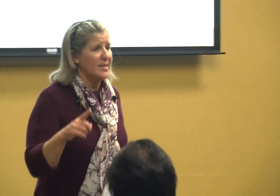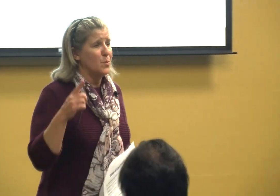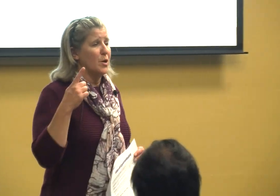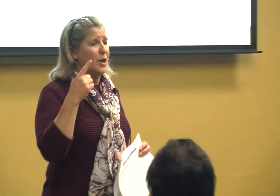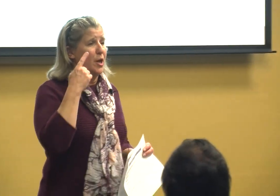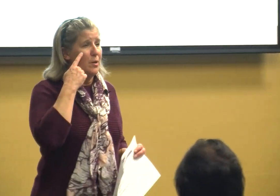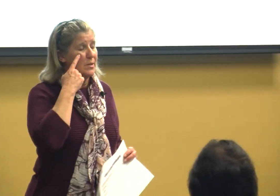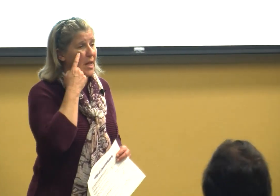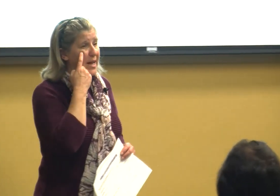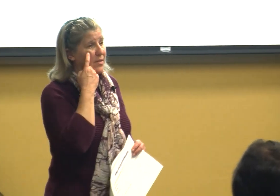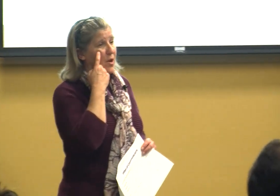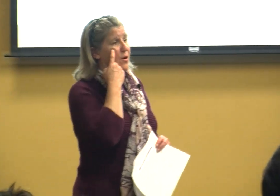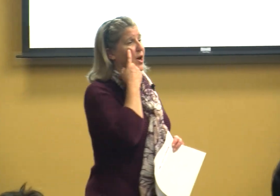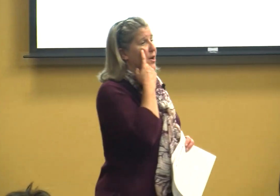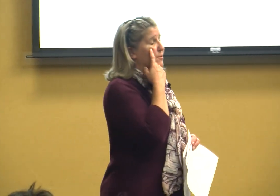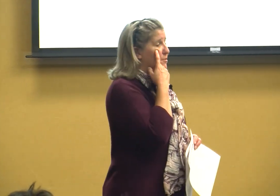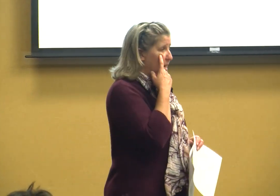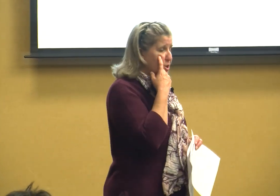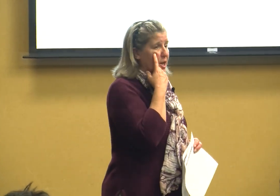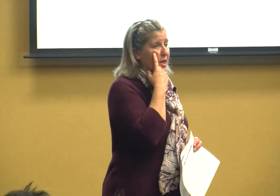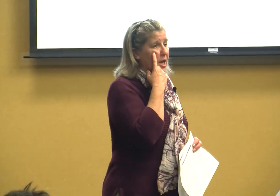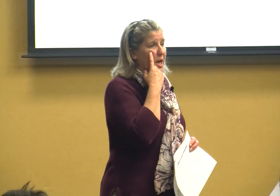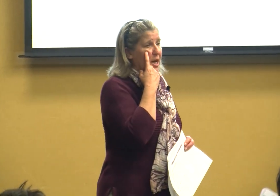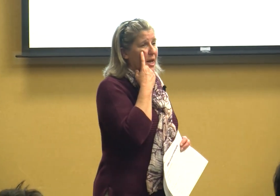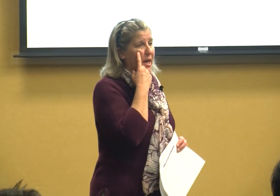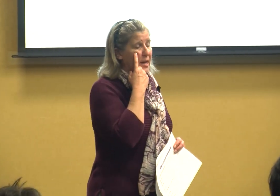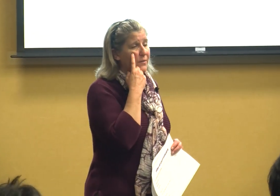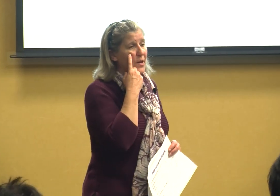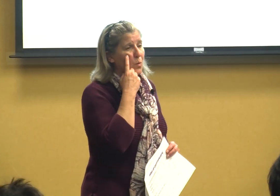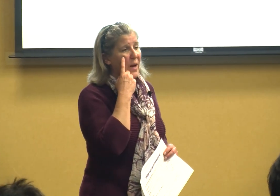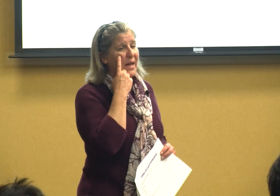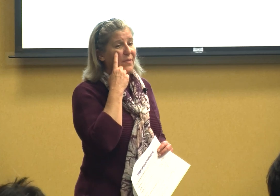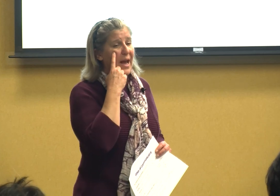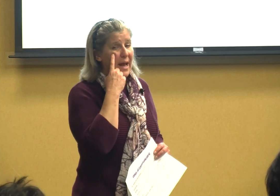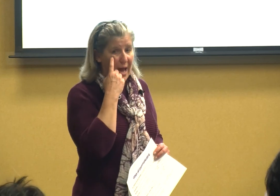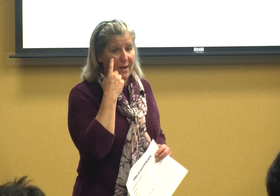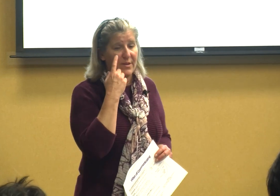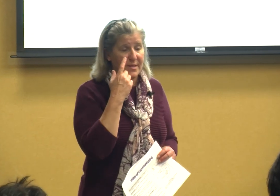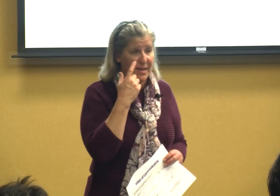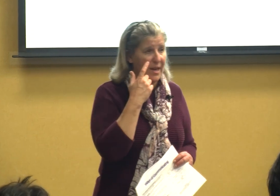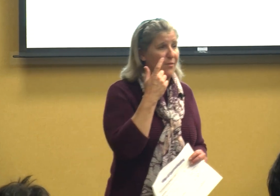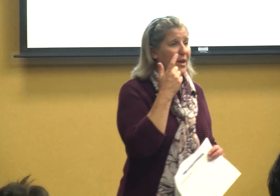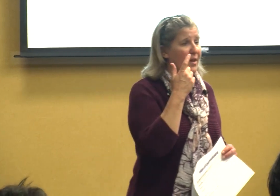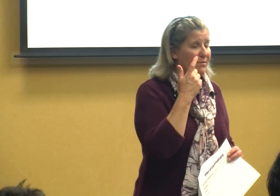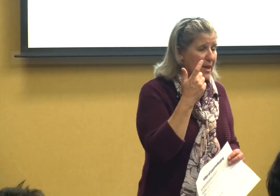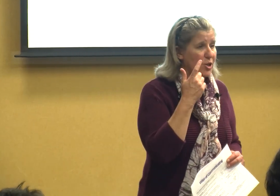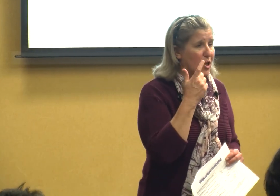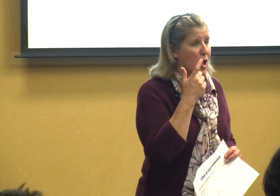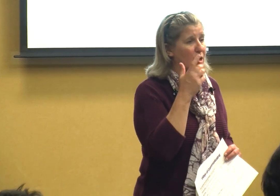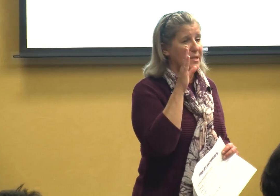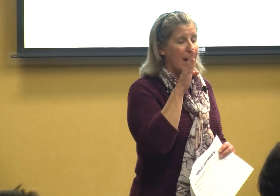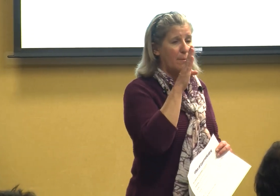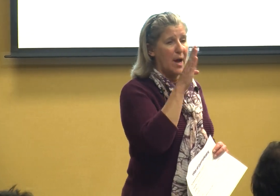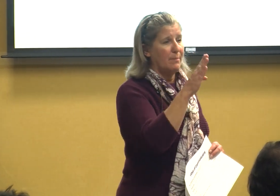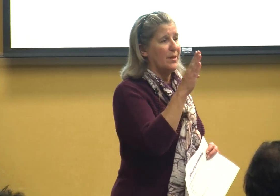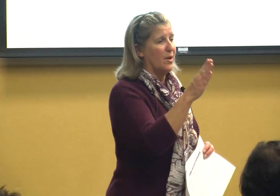will use like their vision even when they have a significant vision loss that might be their